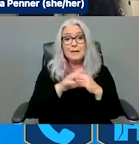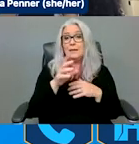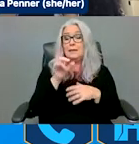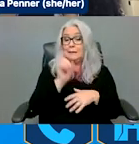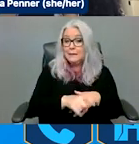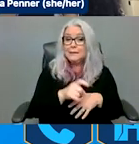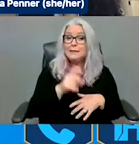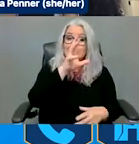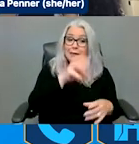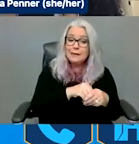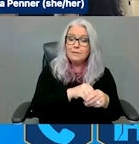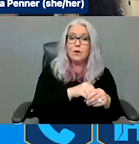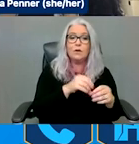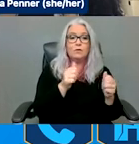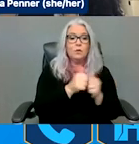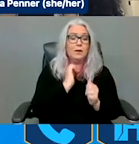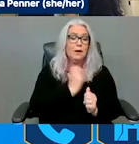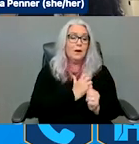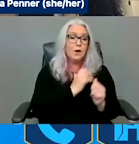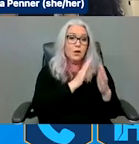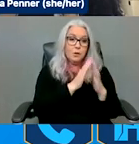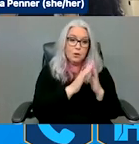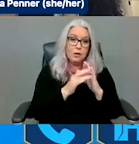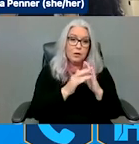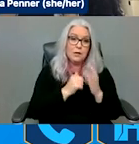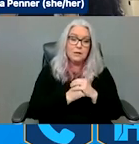And remembering to invite disability-led organizations